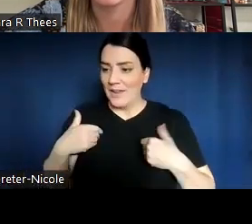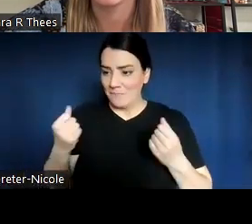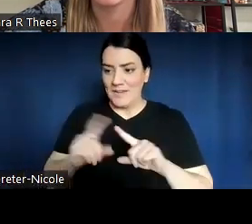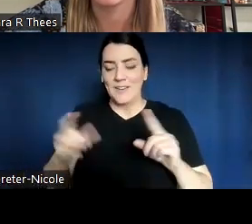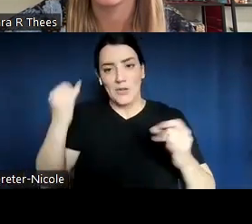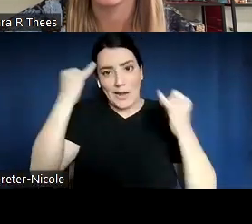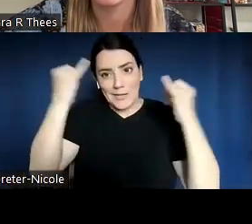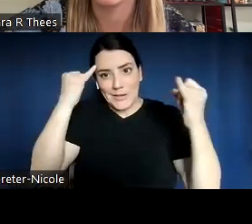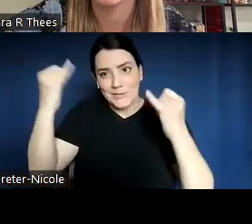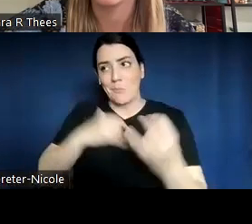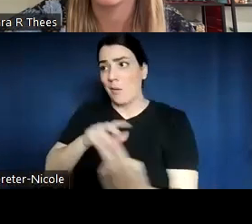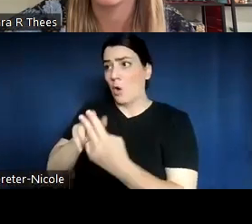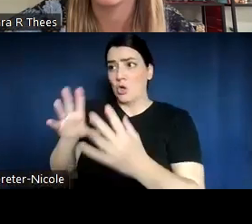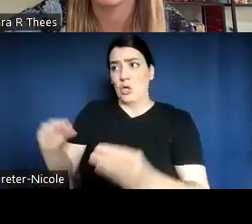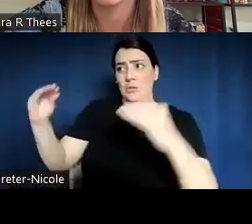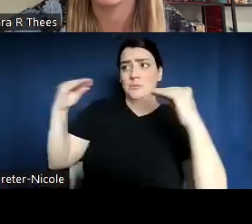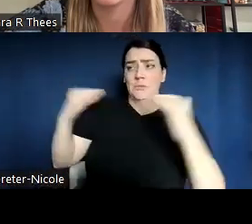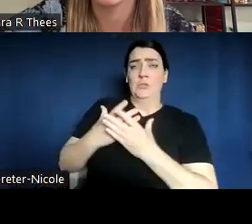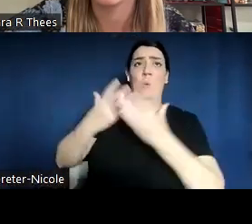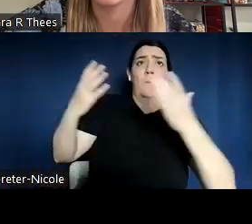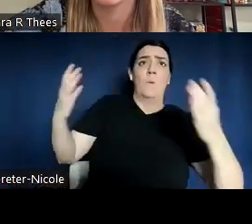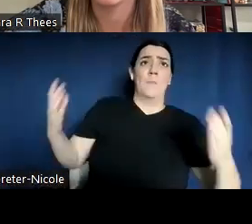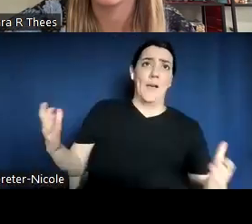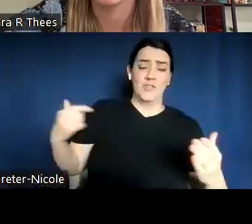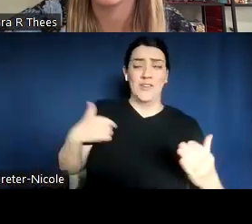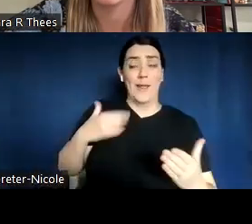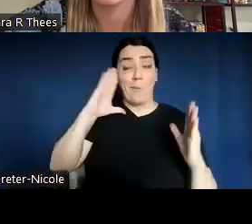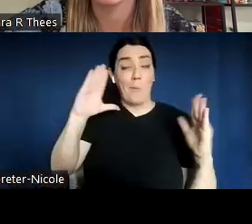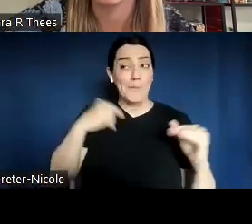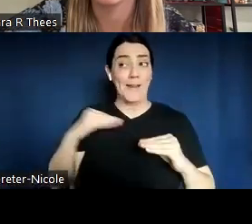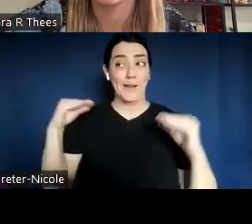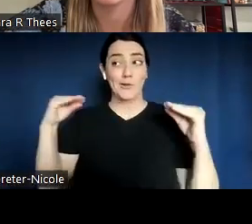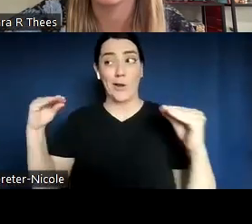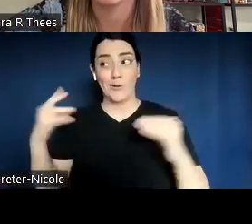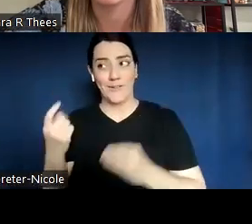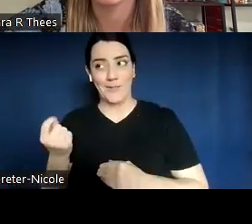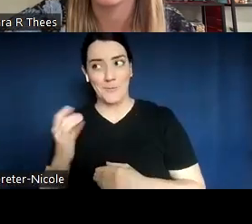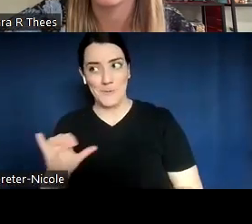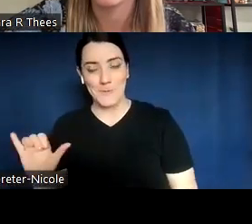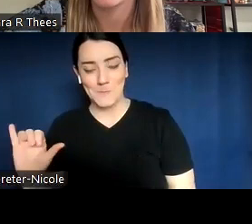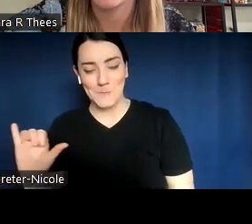me a ton and I hopefully taught her a little bit as well. This is Barb.